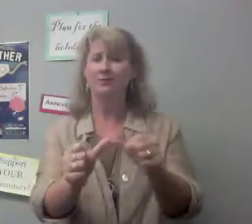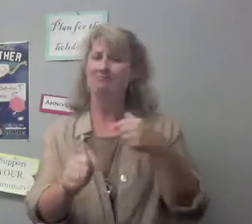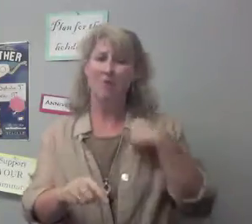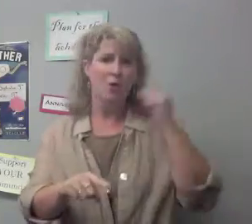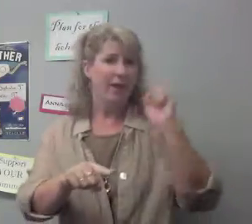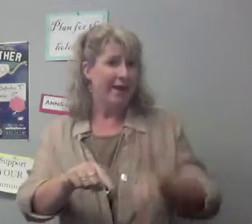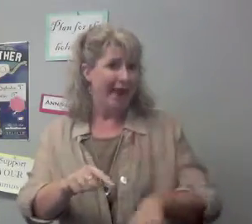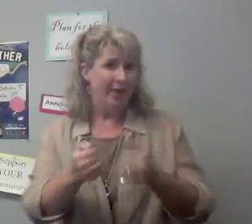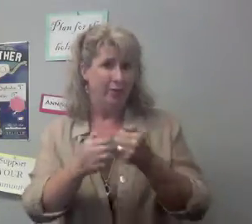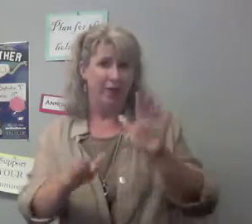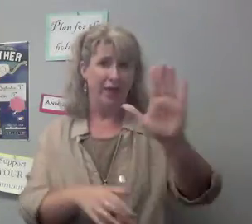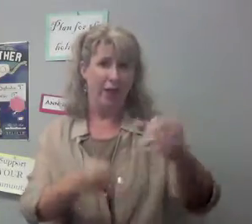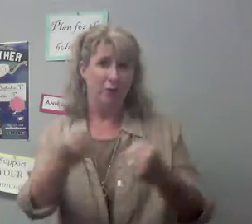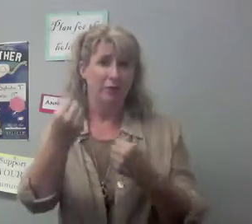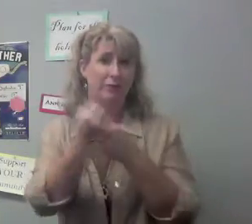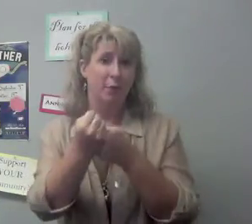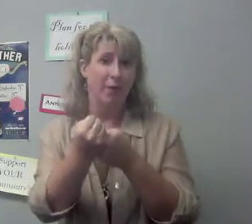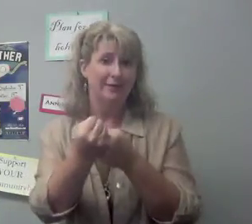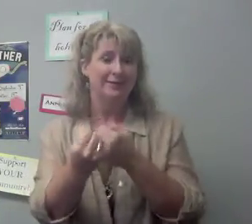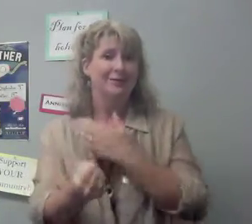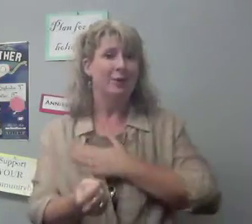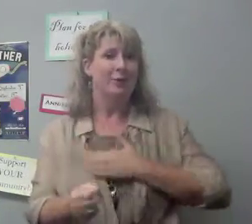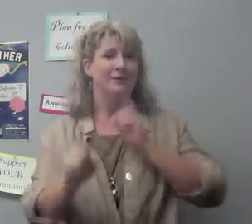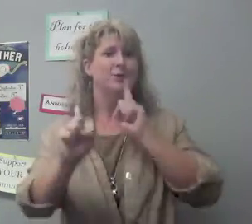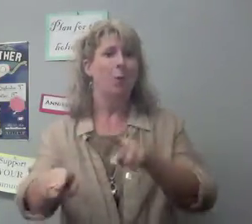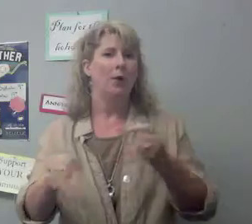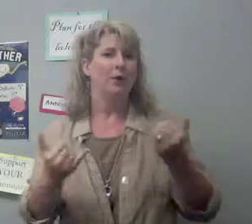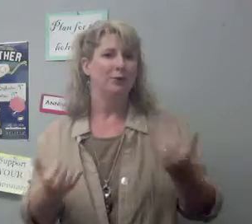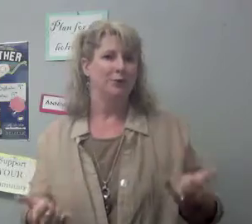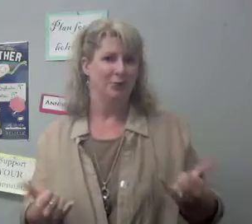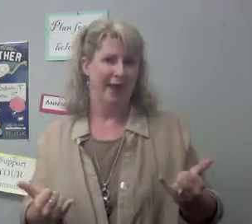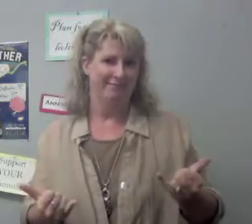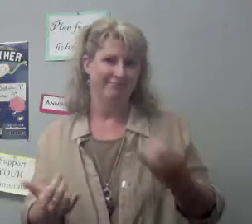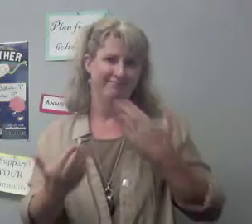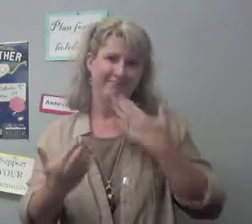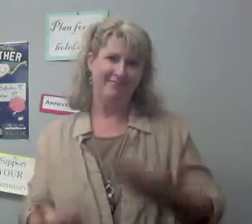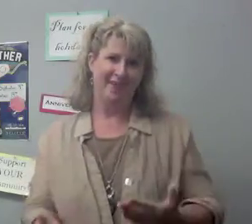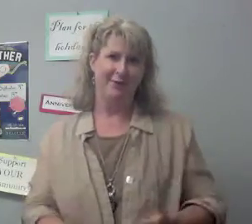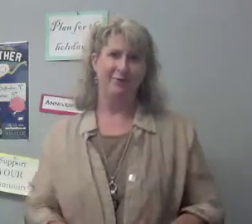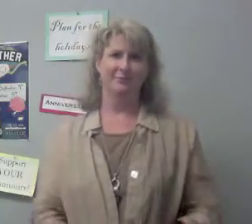We can't continue without your support. Please order today, thank you!